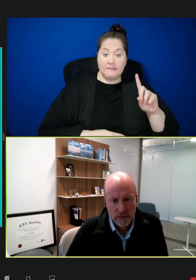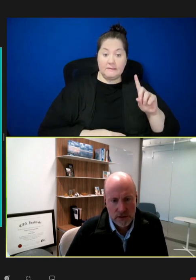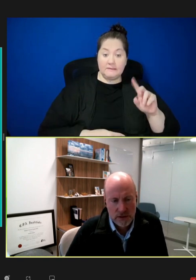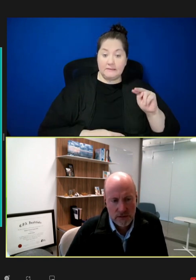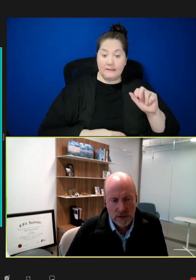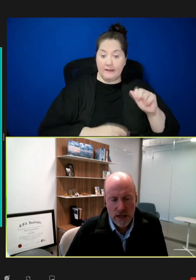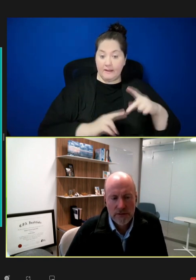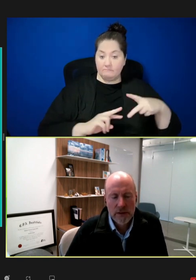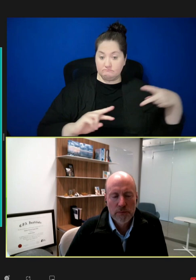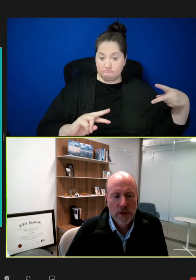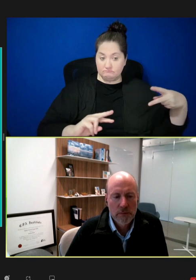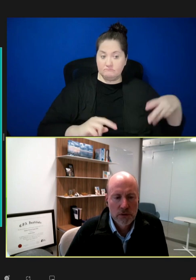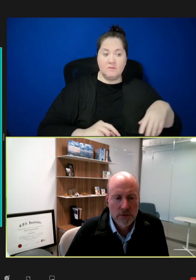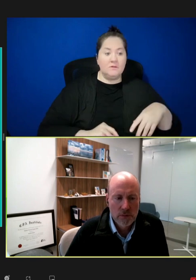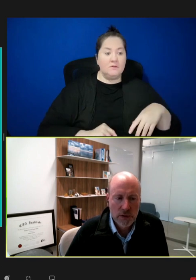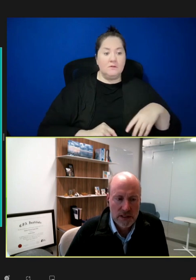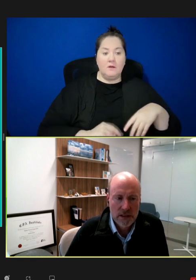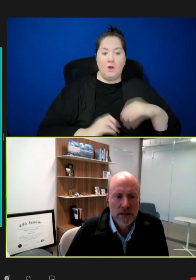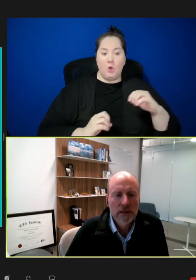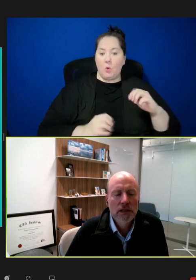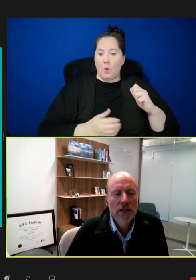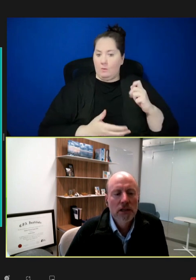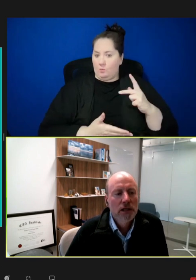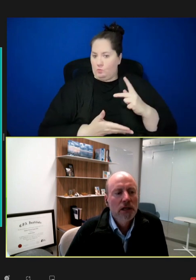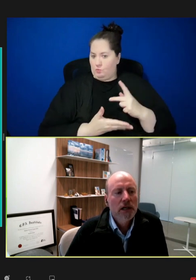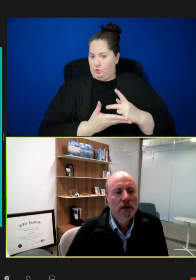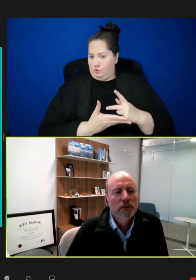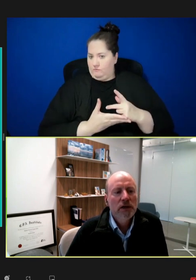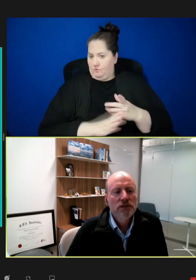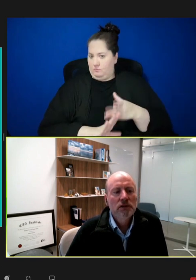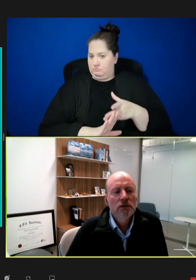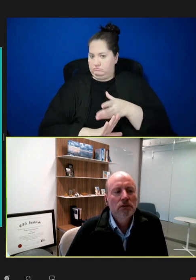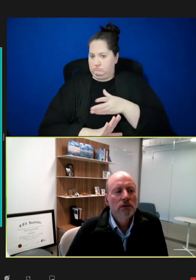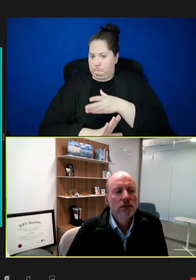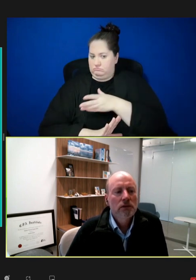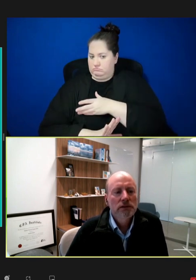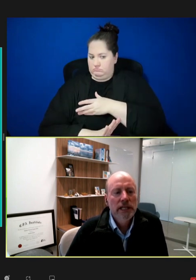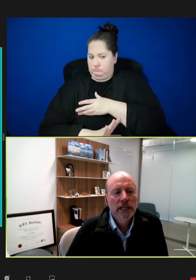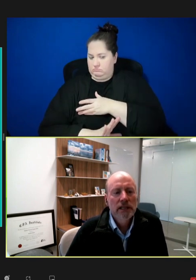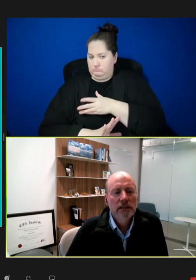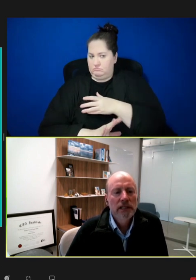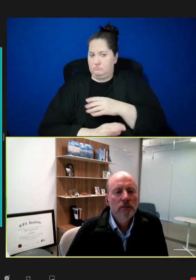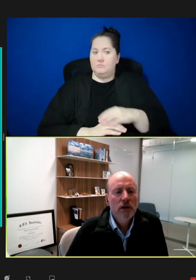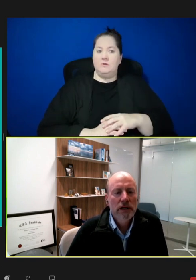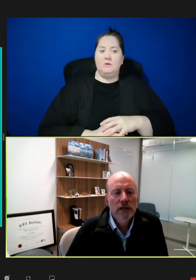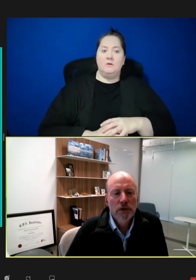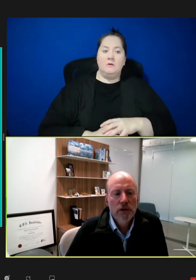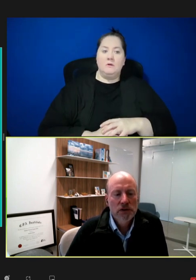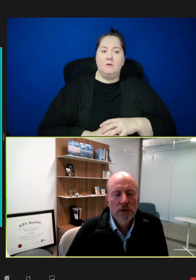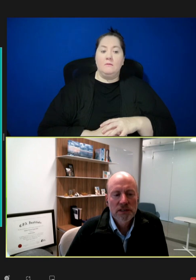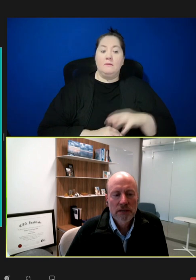which don't have any approval precedent, but also taking the mRNA approach one step